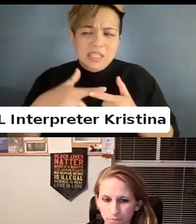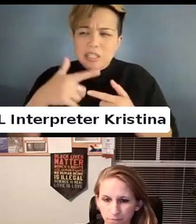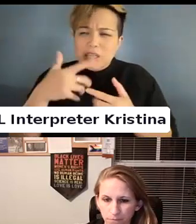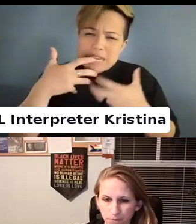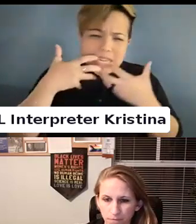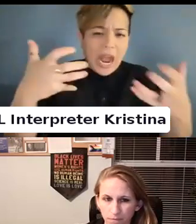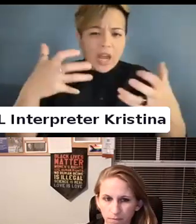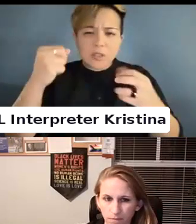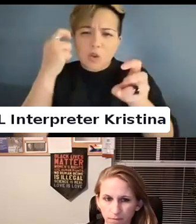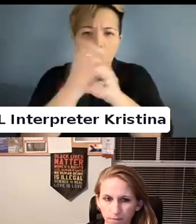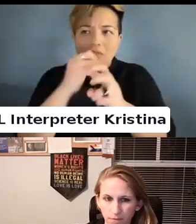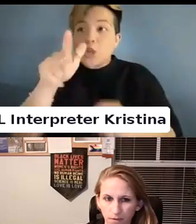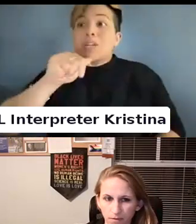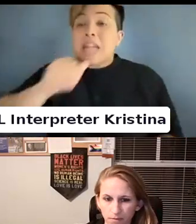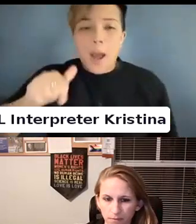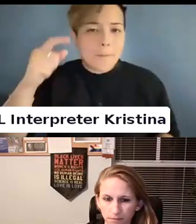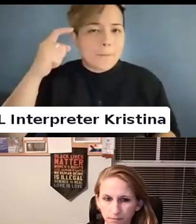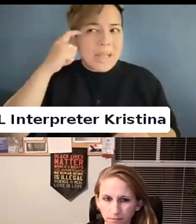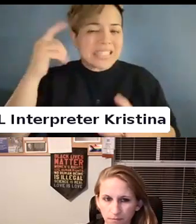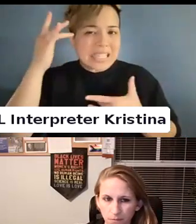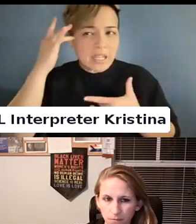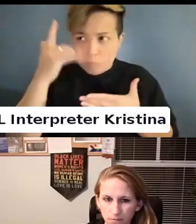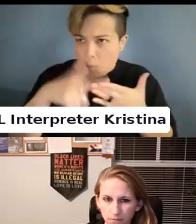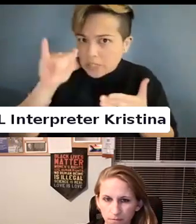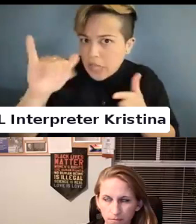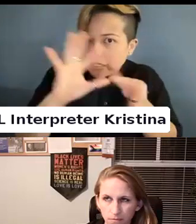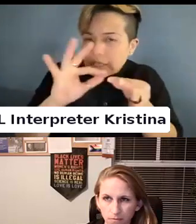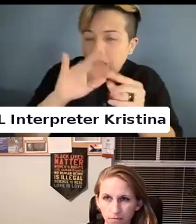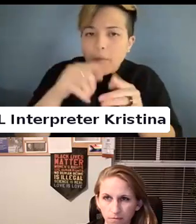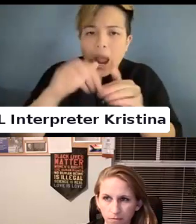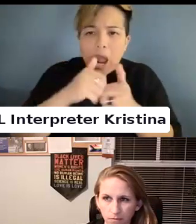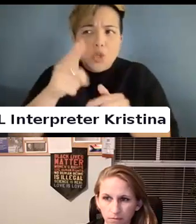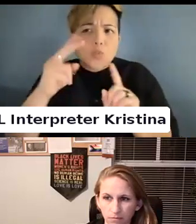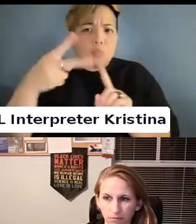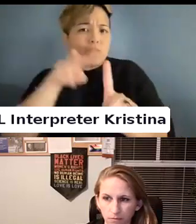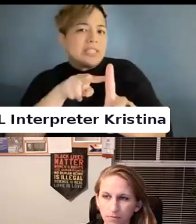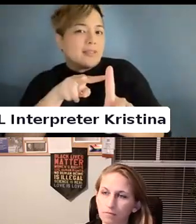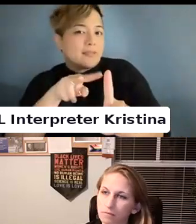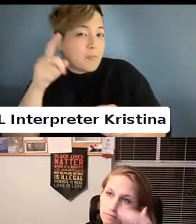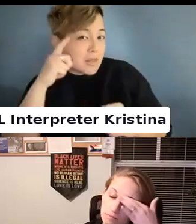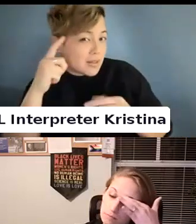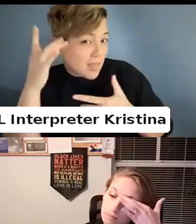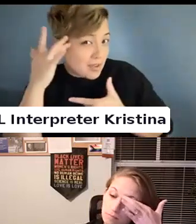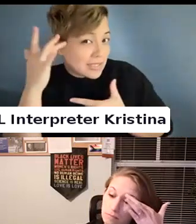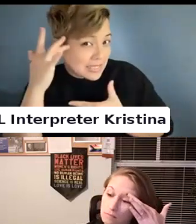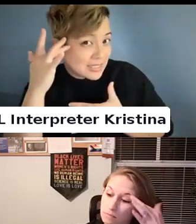That you are not mentally ill. What does that say about how you perceive mental illness? So.